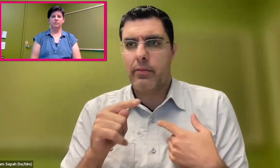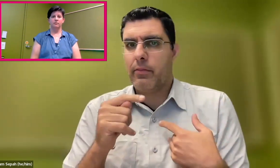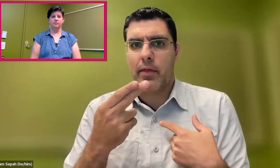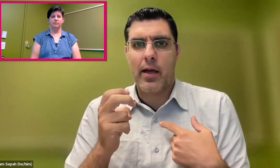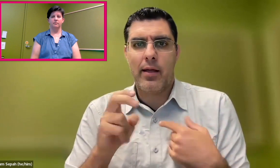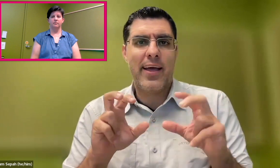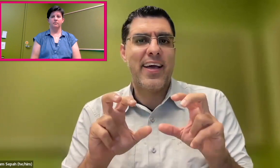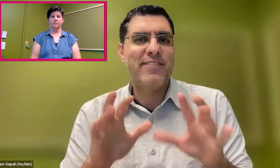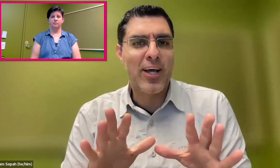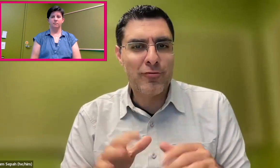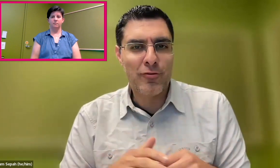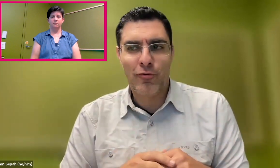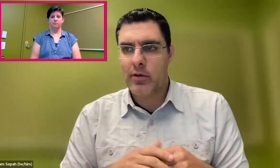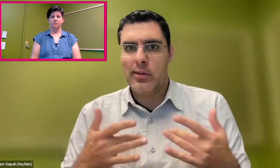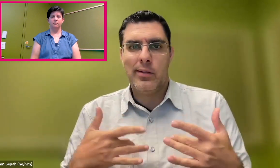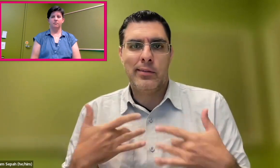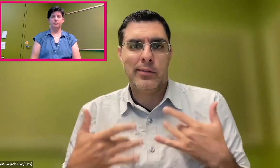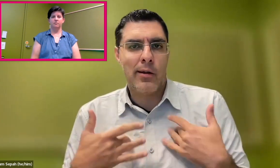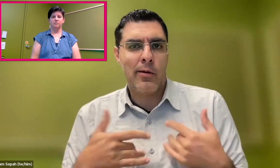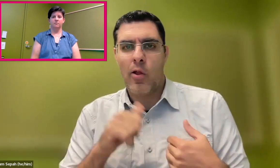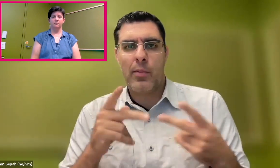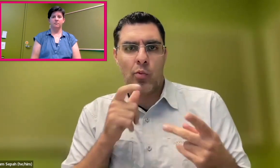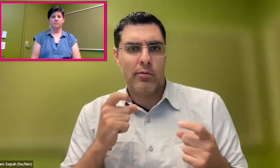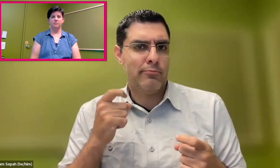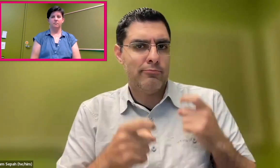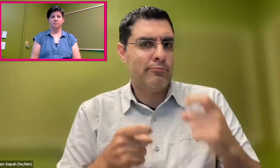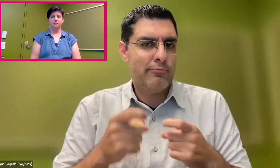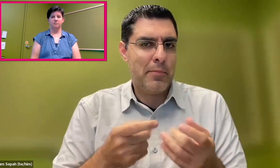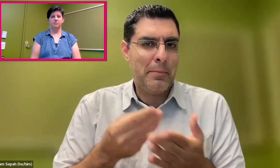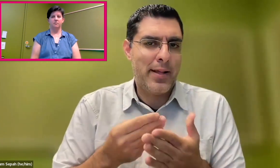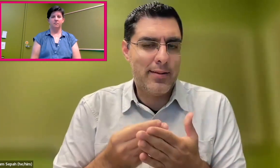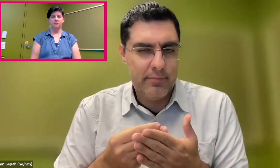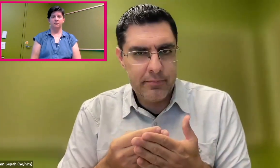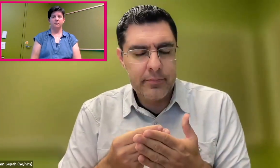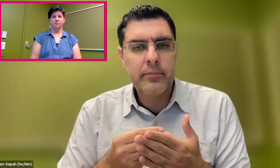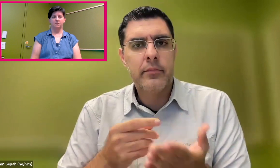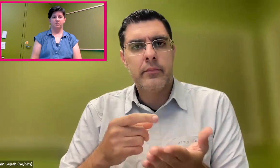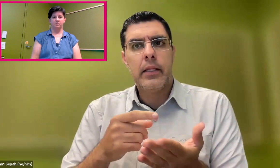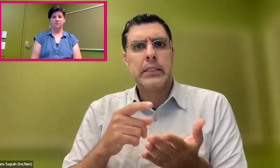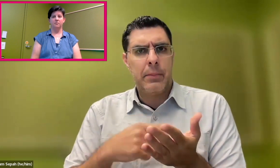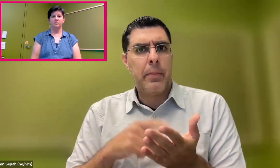is making the investors happy, making other people who have contributed